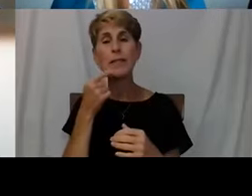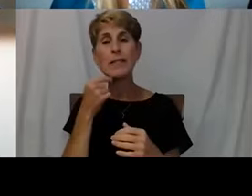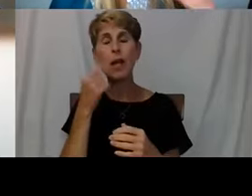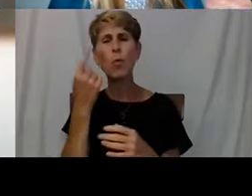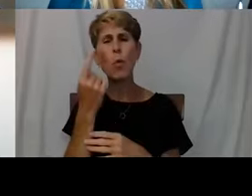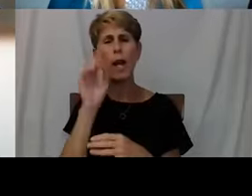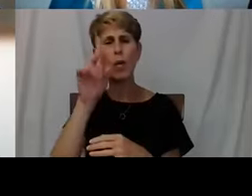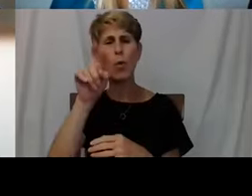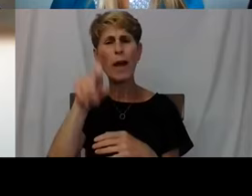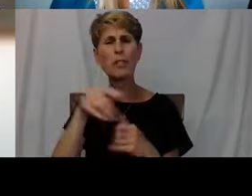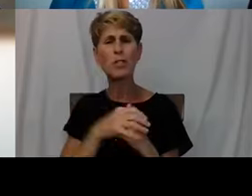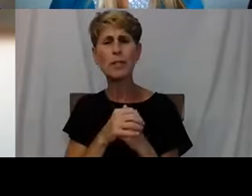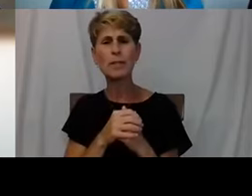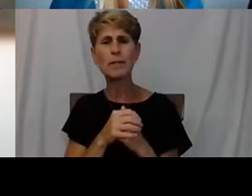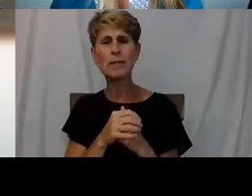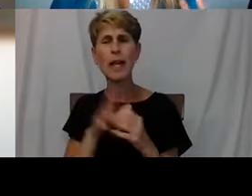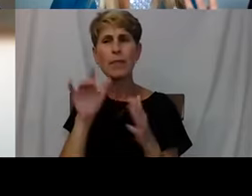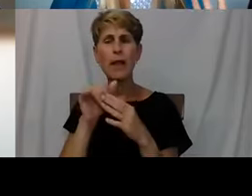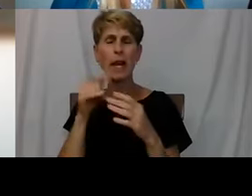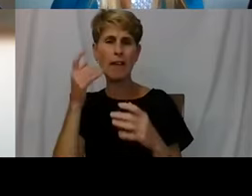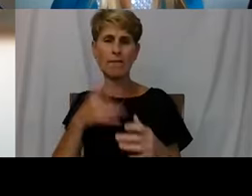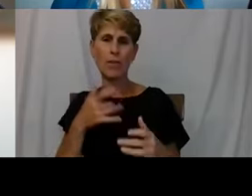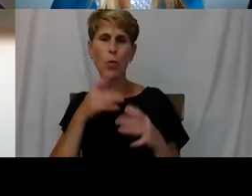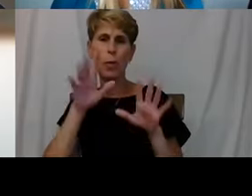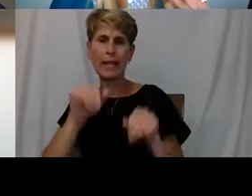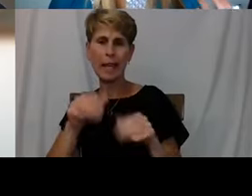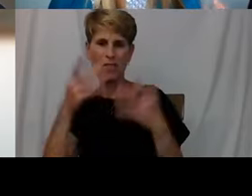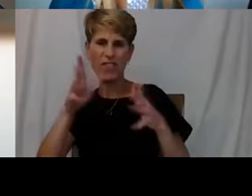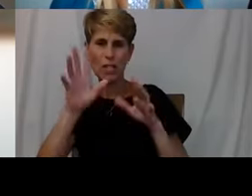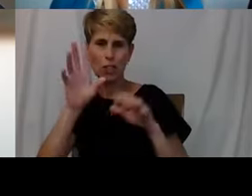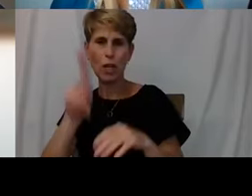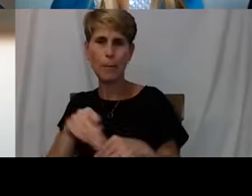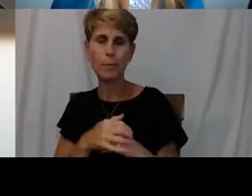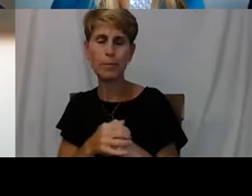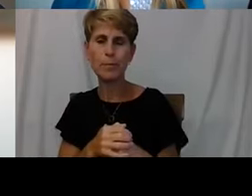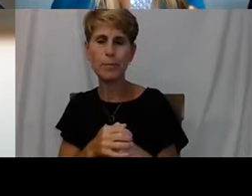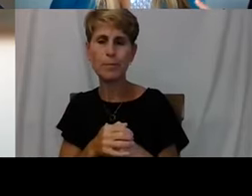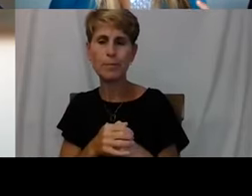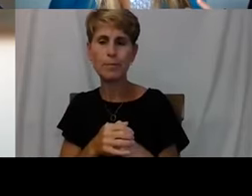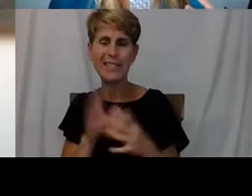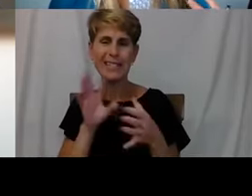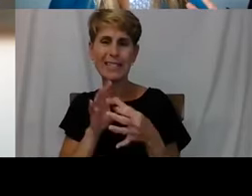that we can kind of wrap up on that I think really fits the theme of what we've been talking about.